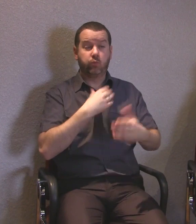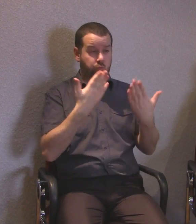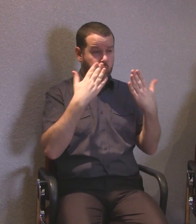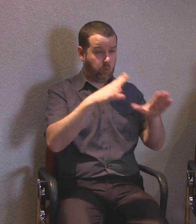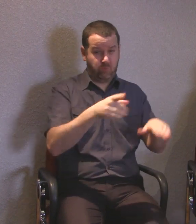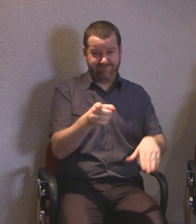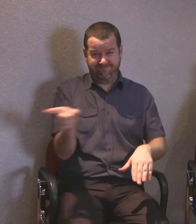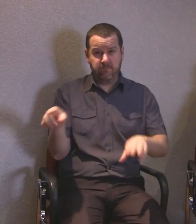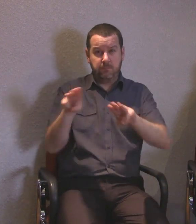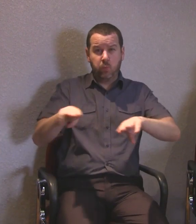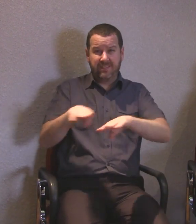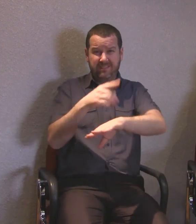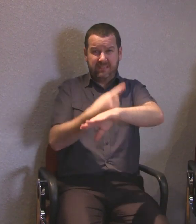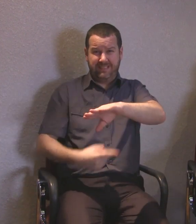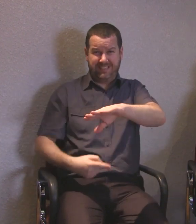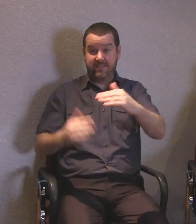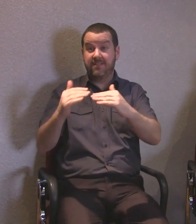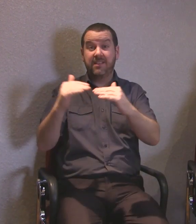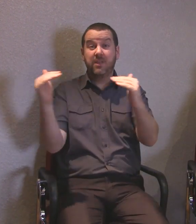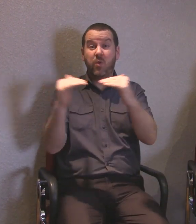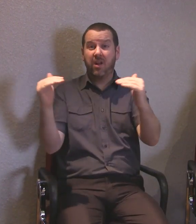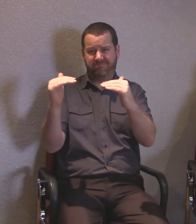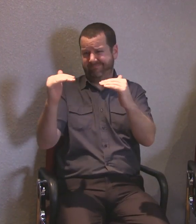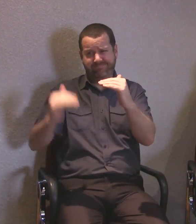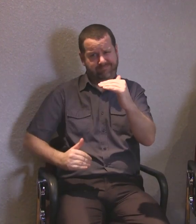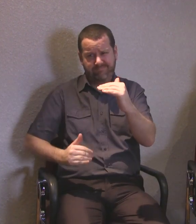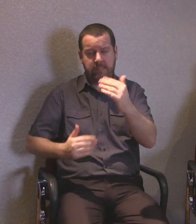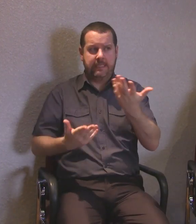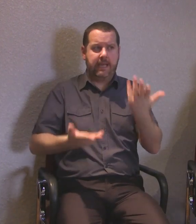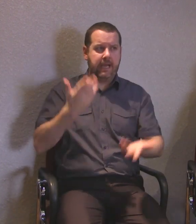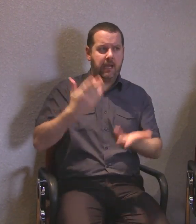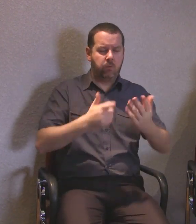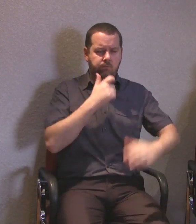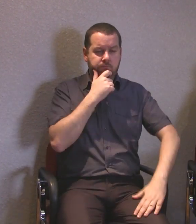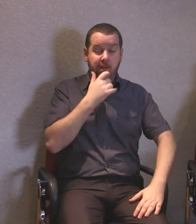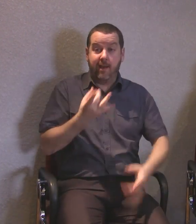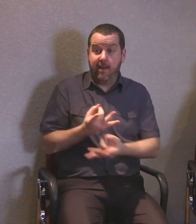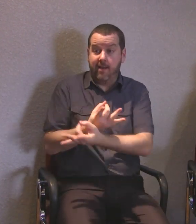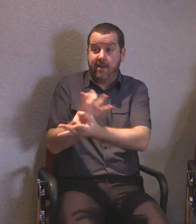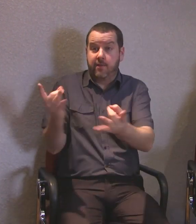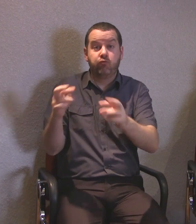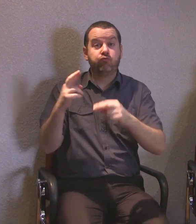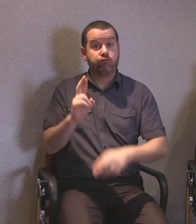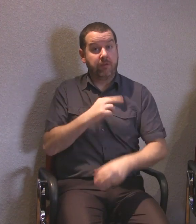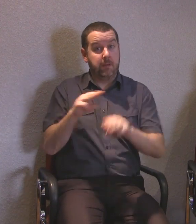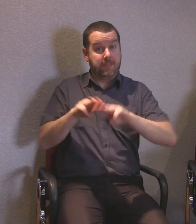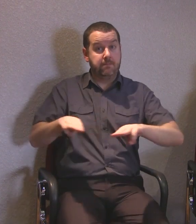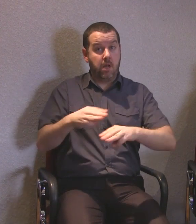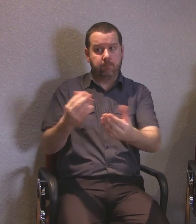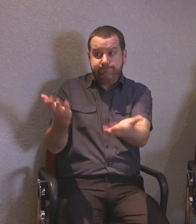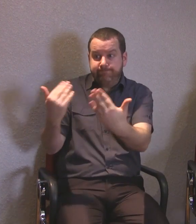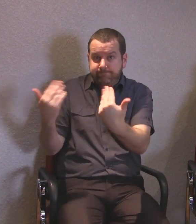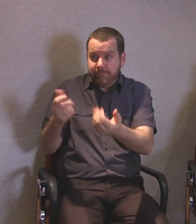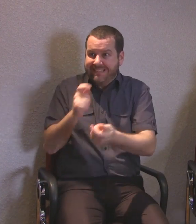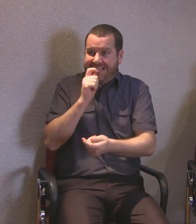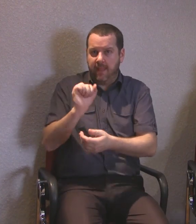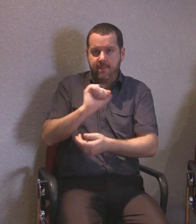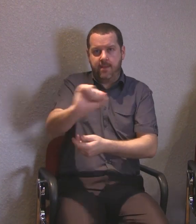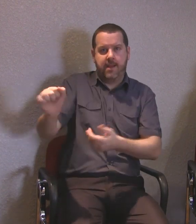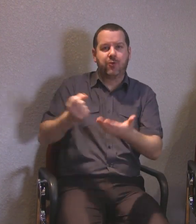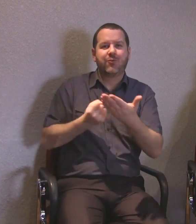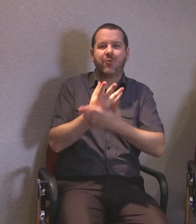we felt the best idea was to get real people to tell their story